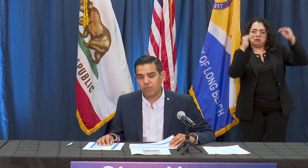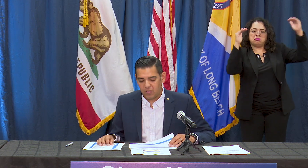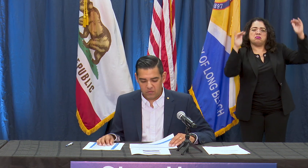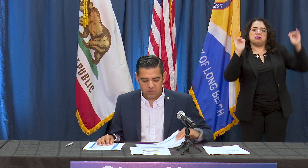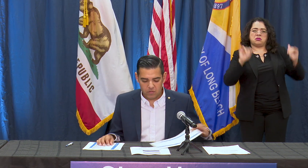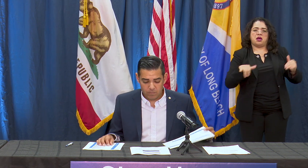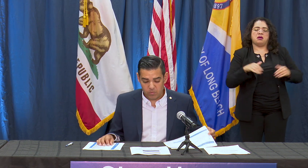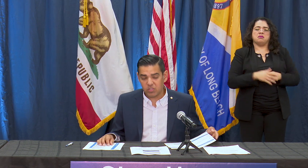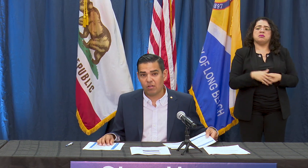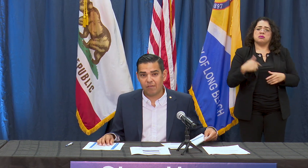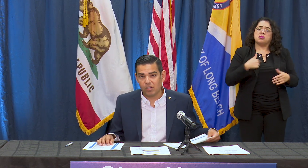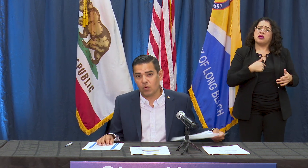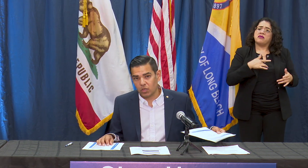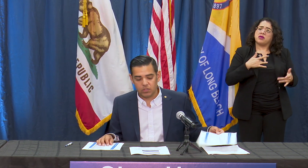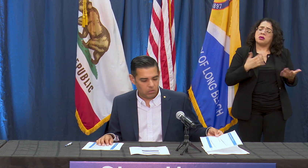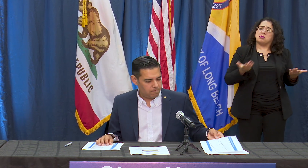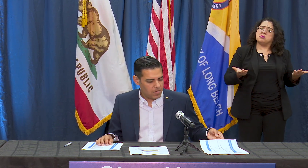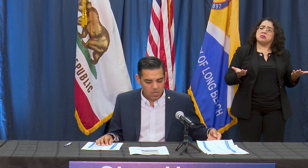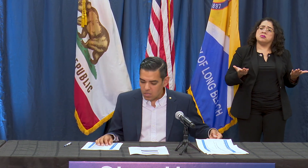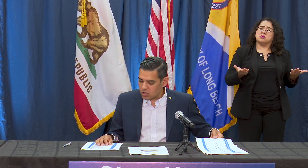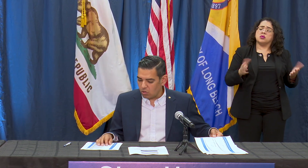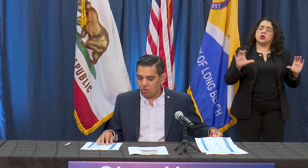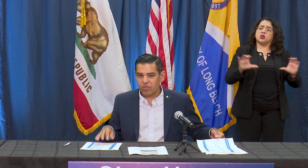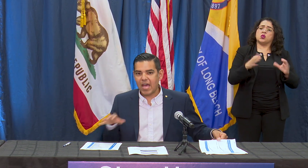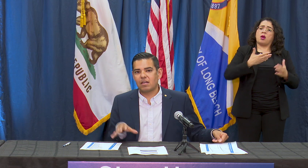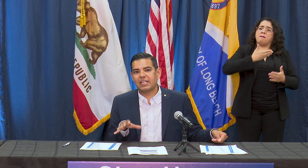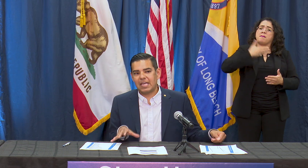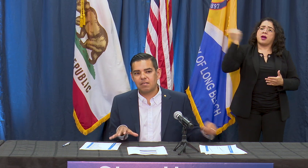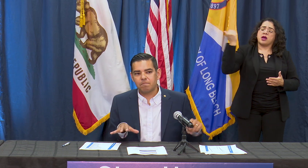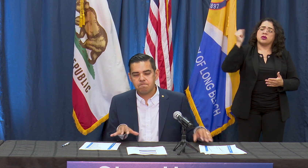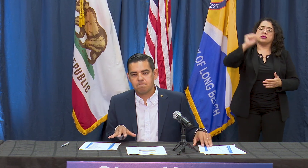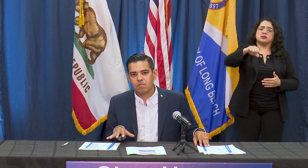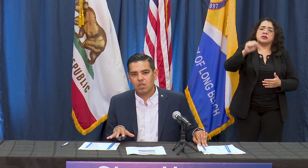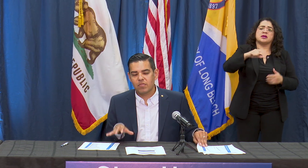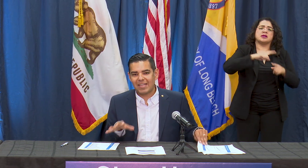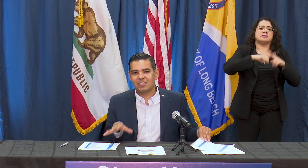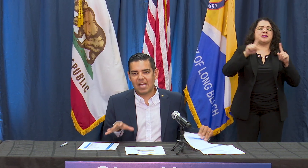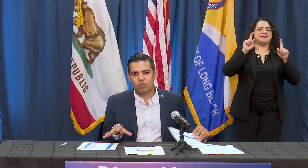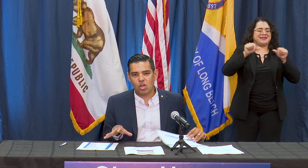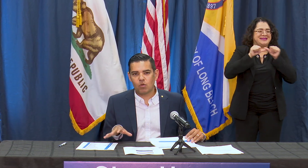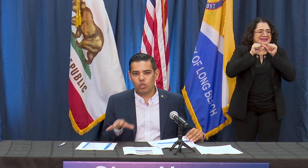of these but we still have a lot of work to do. So that again, that snapshot, we